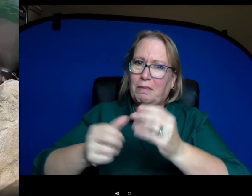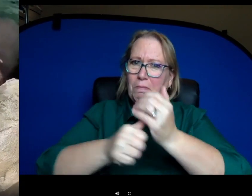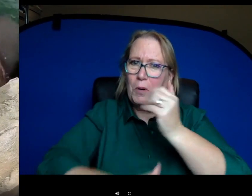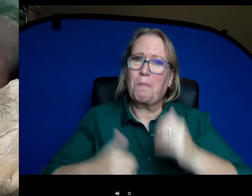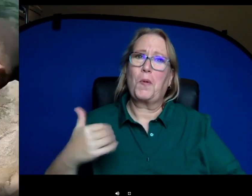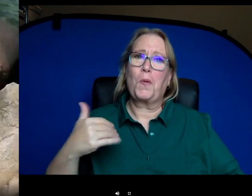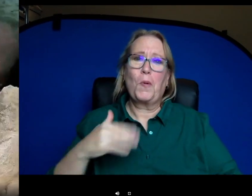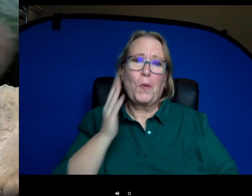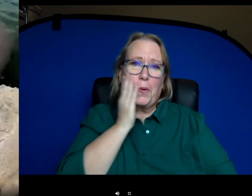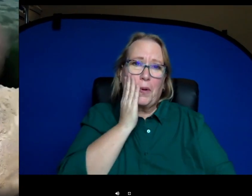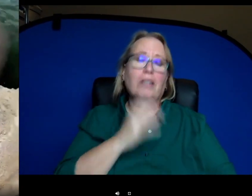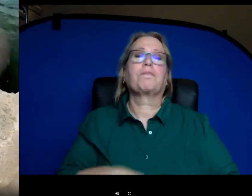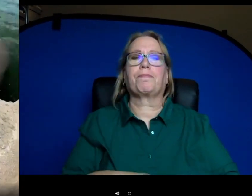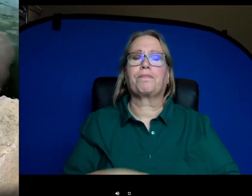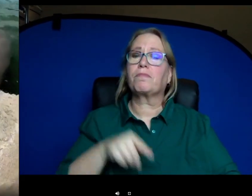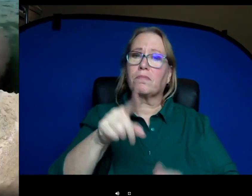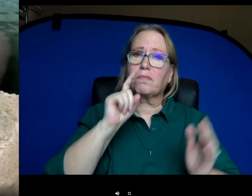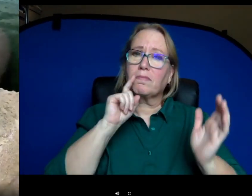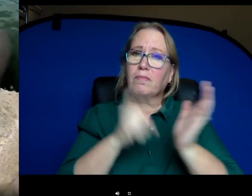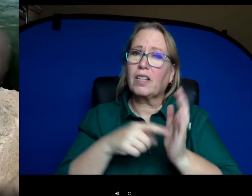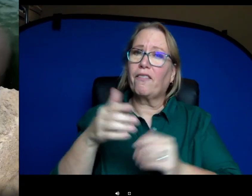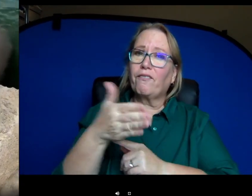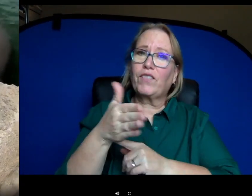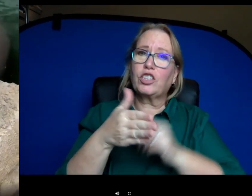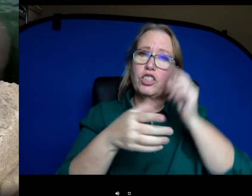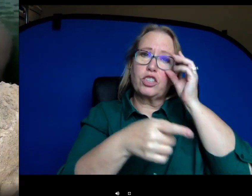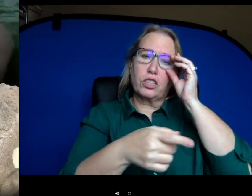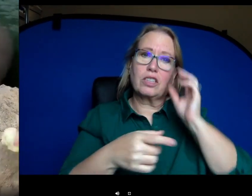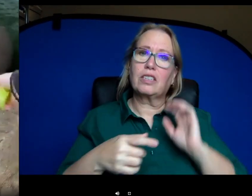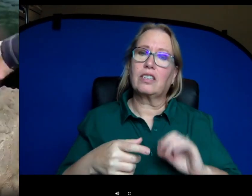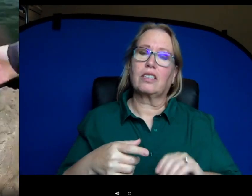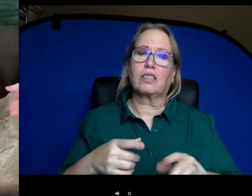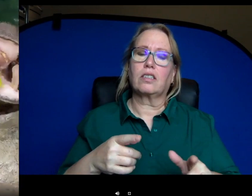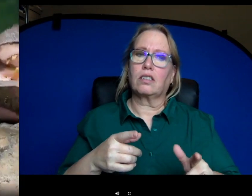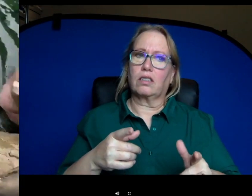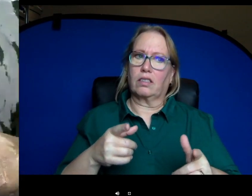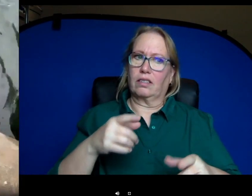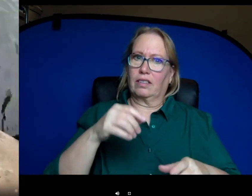noticed our fish uh earlier. We have tilapia here in our recycled rainwater pool and